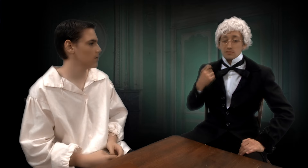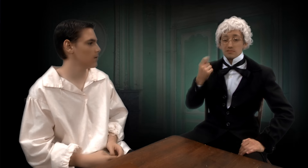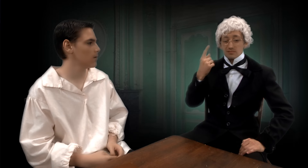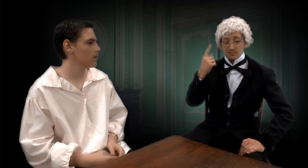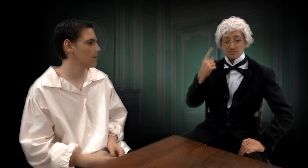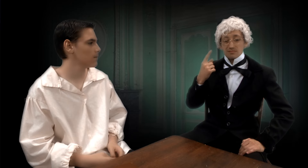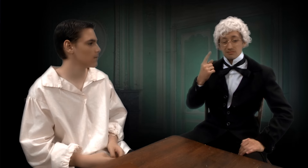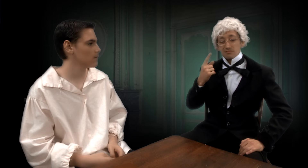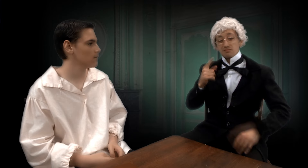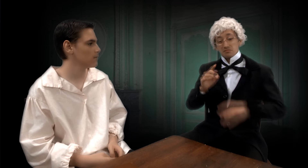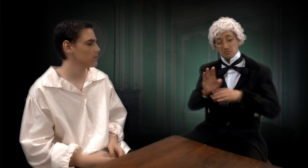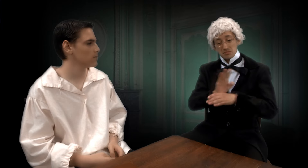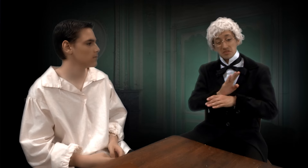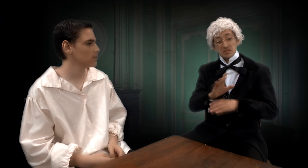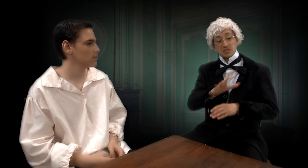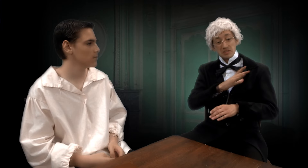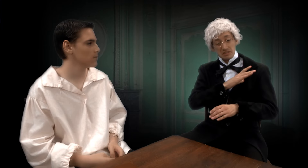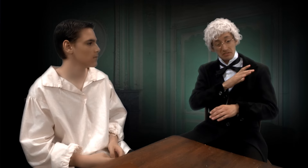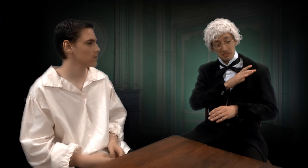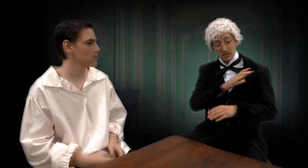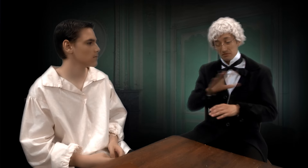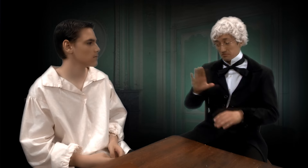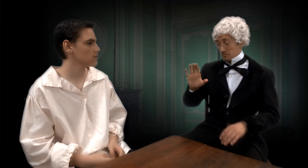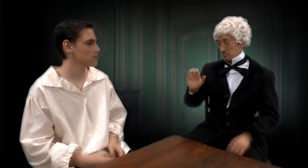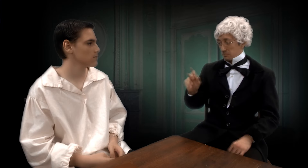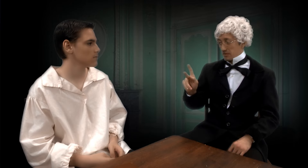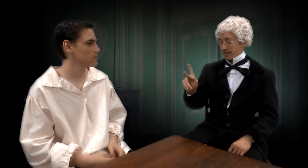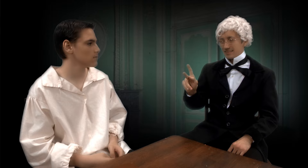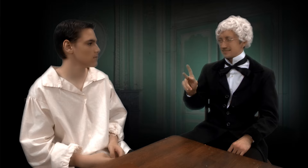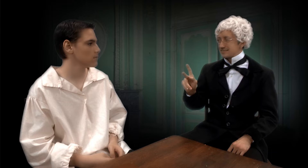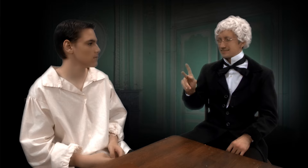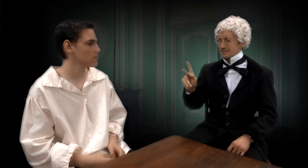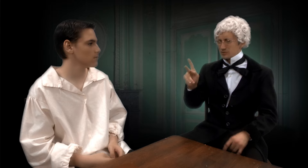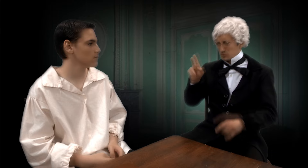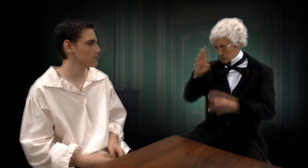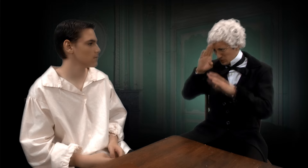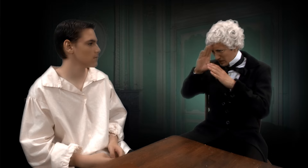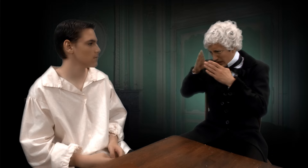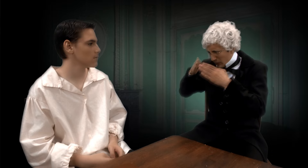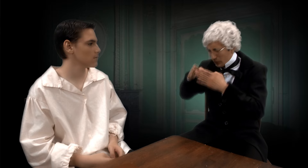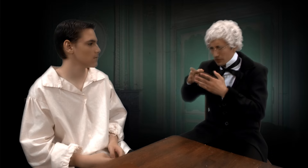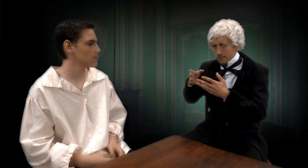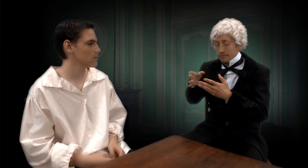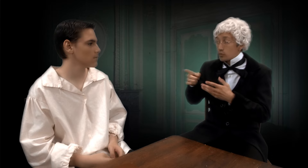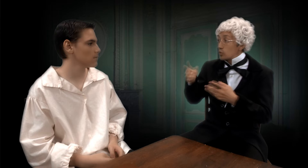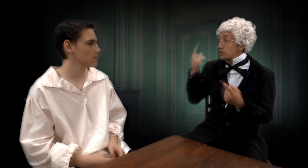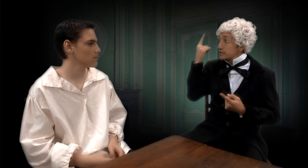Go ahead with business if you must, but banking is far too narrow.